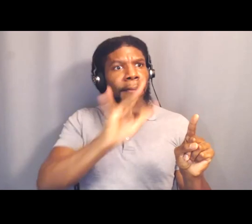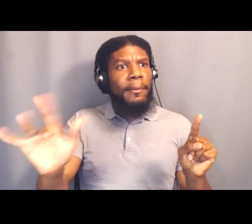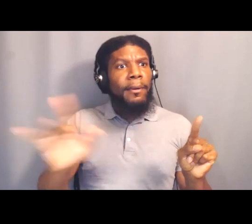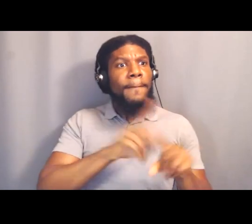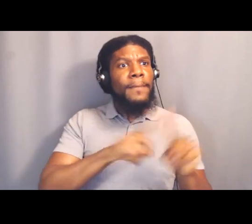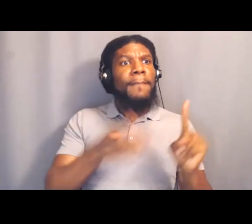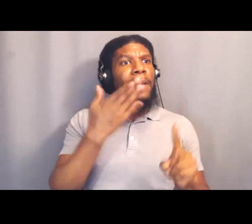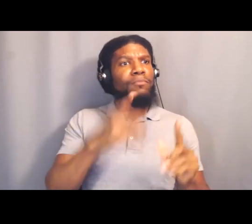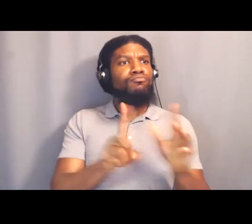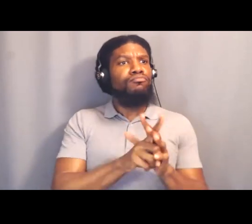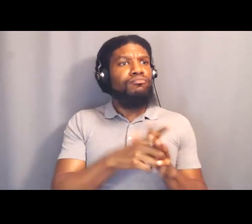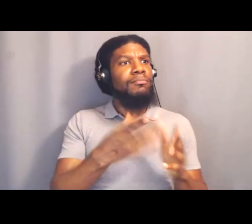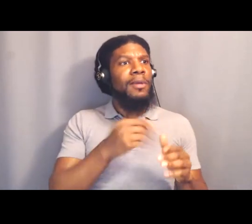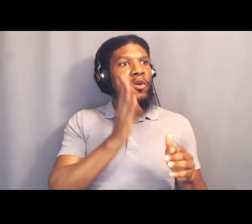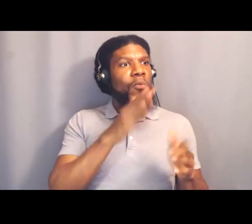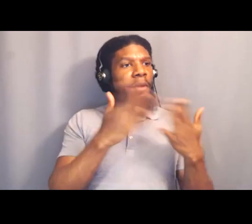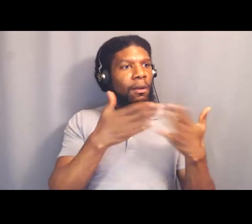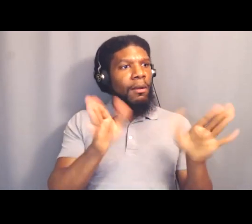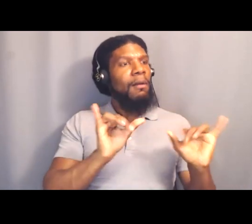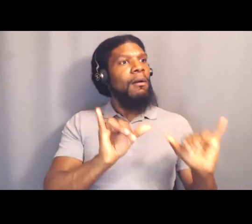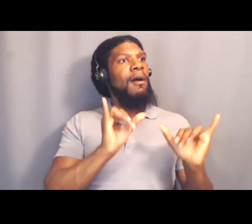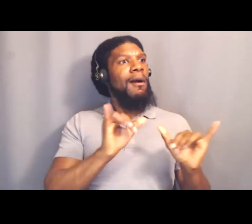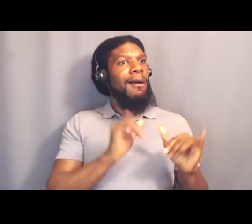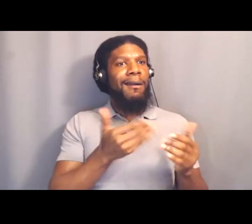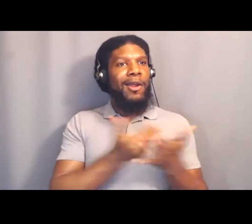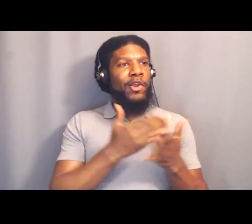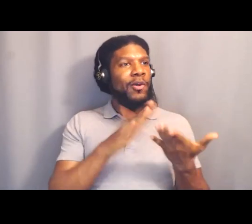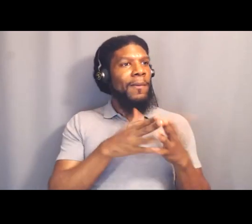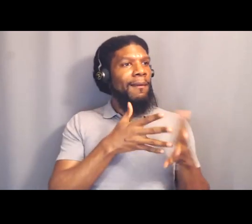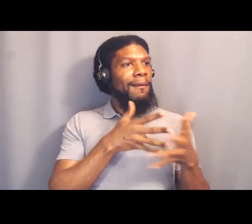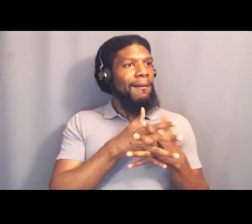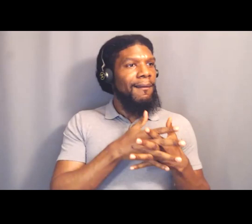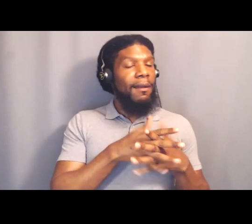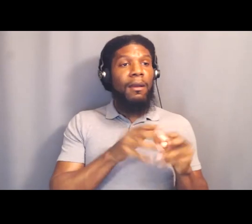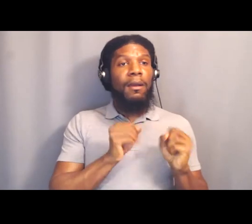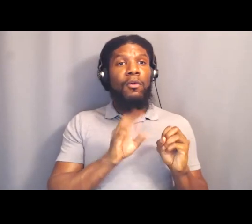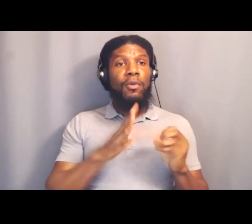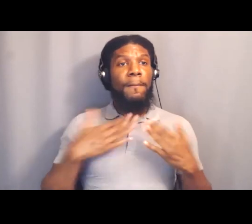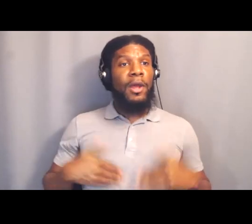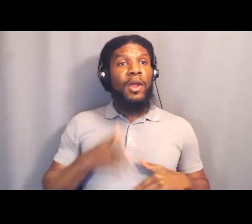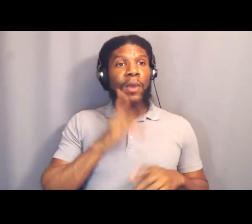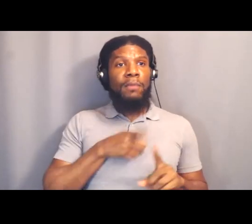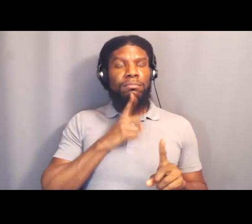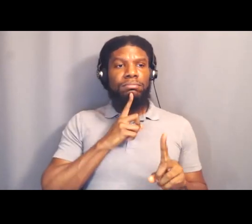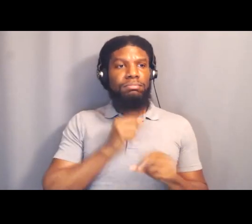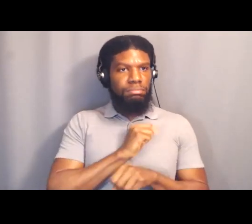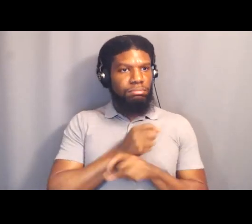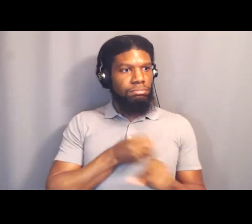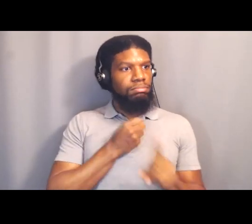And your body does actually make a difference. We've been celebrating victories, but we also have regrets.